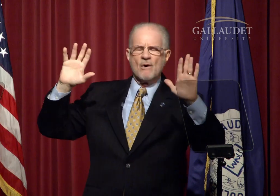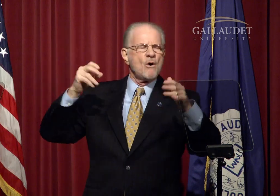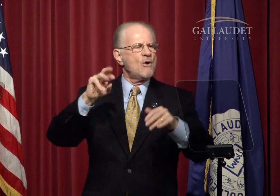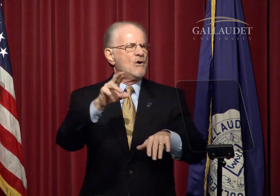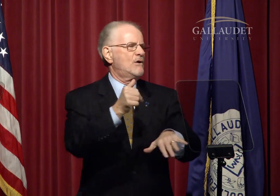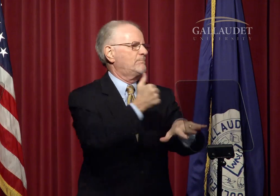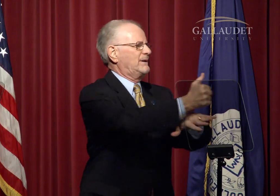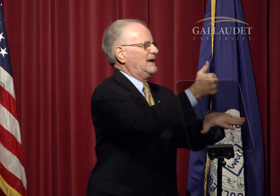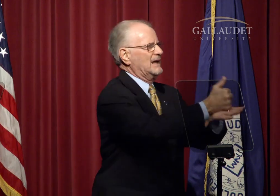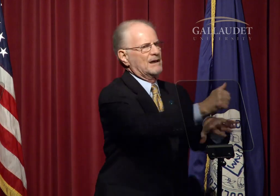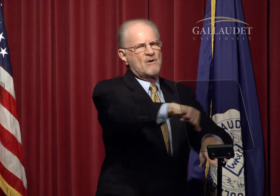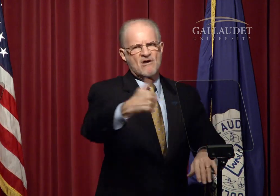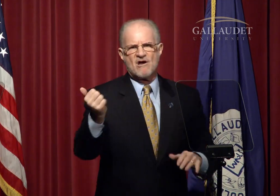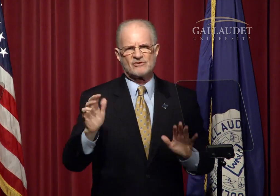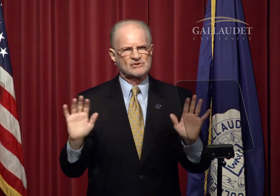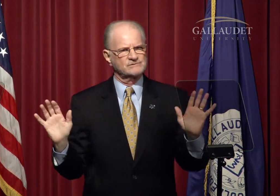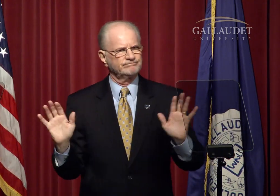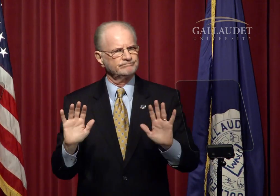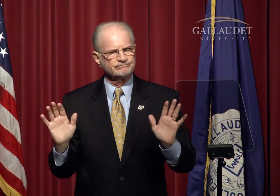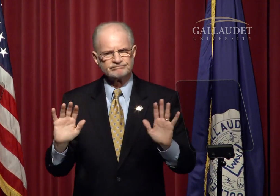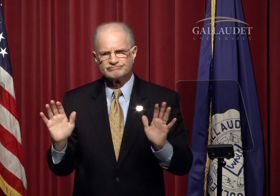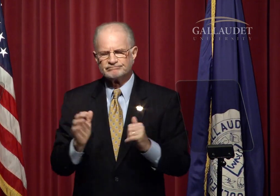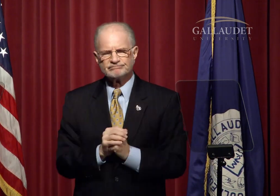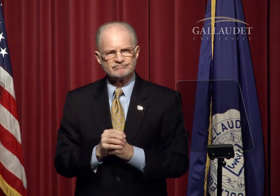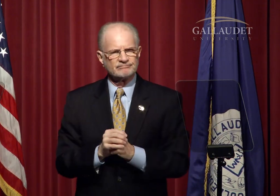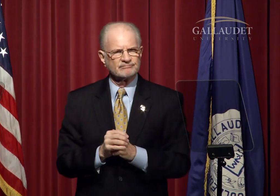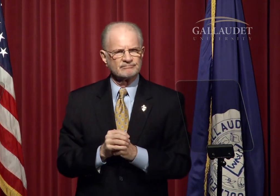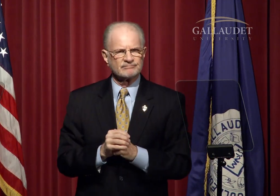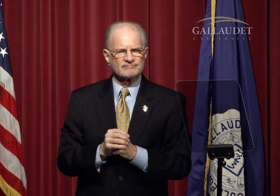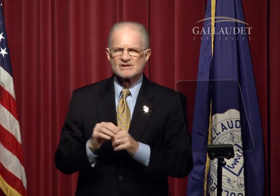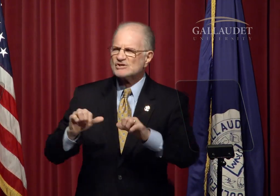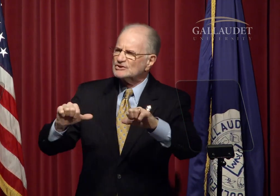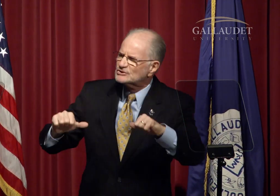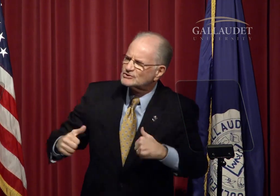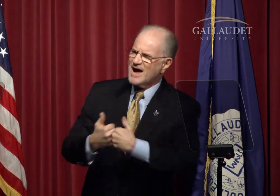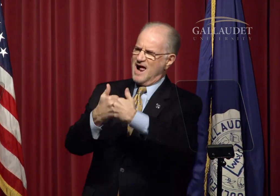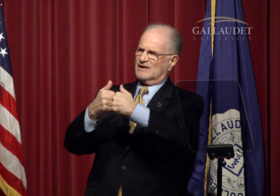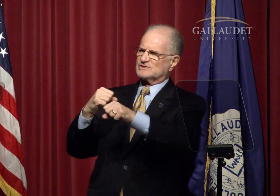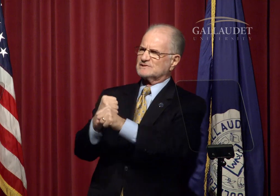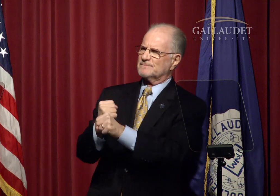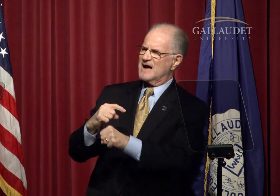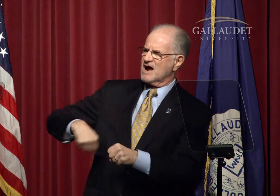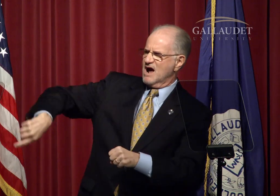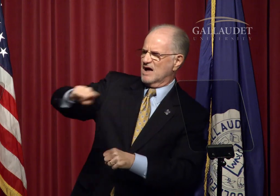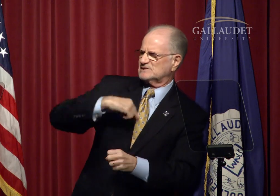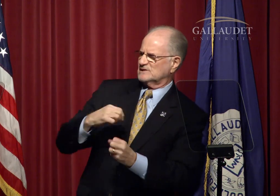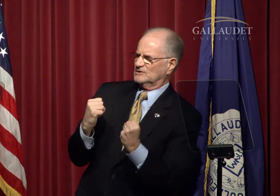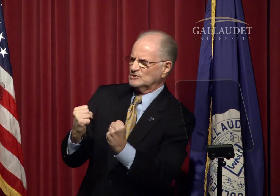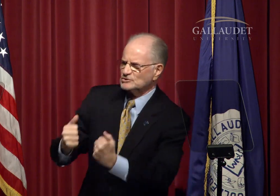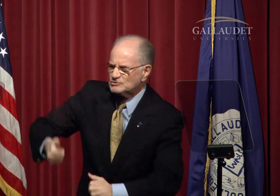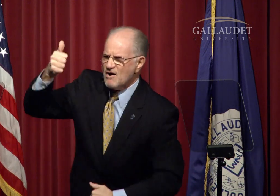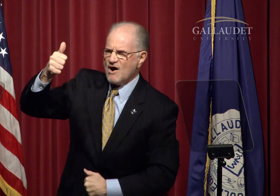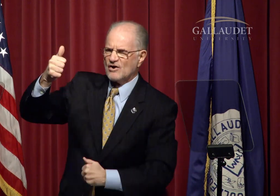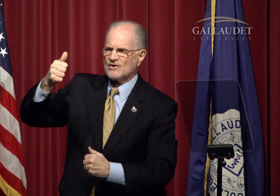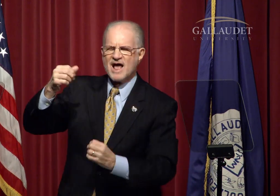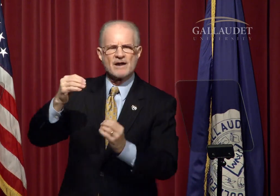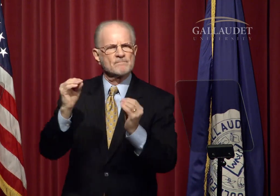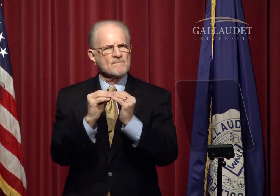that we should give up or blame others. Challenges make us a stronger